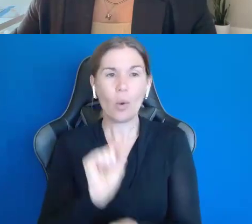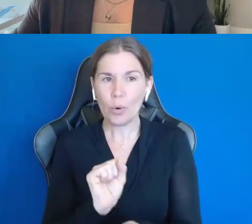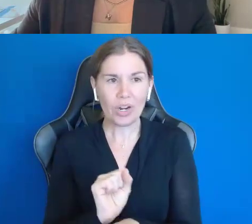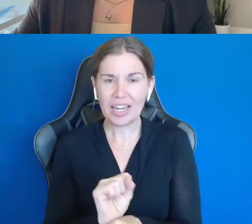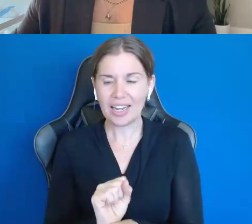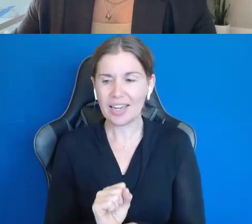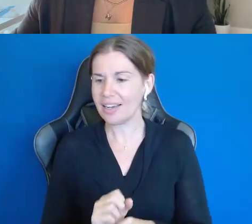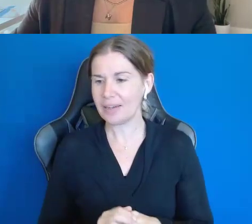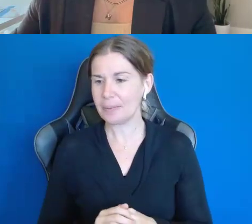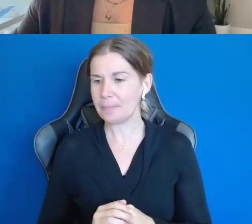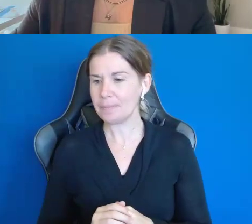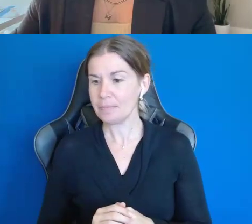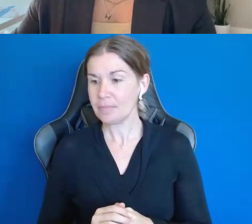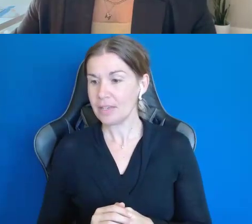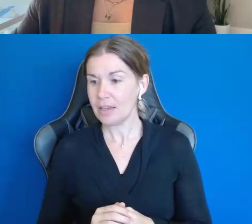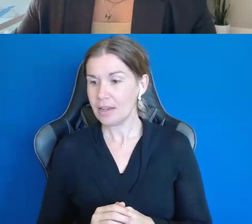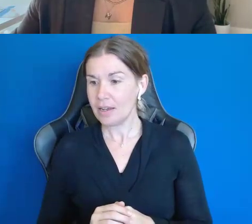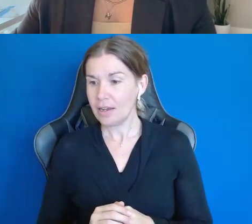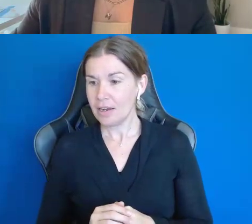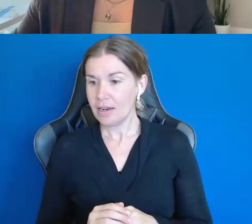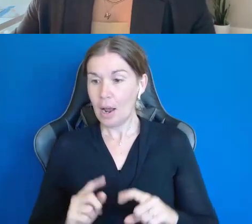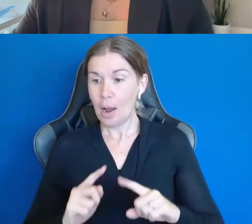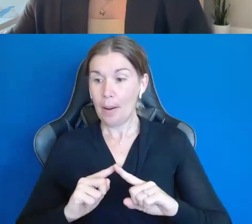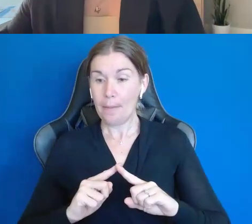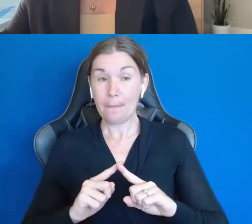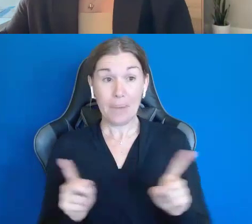It didn't but that's what they would do, and it checked a box that they were discovering,